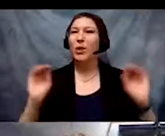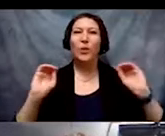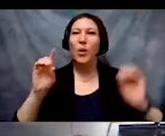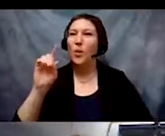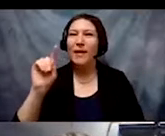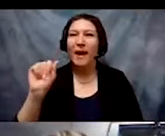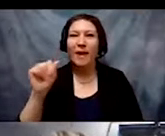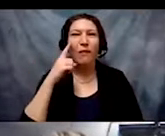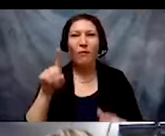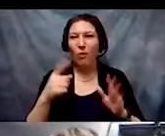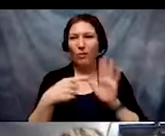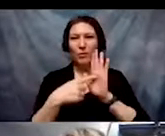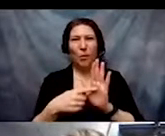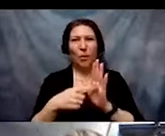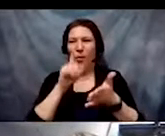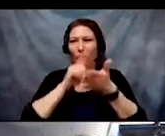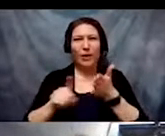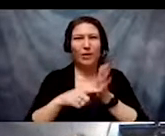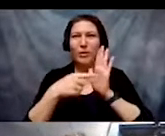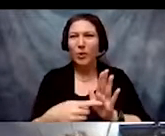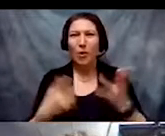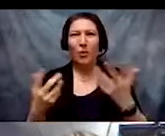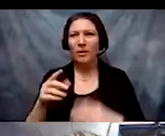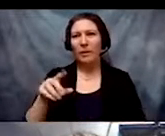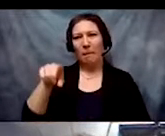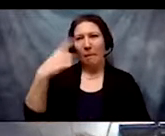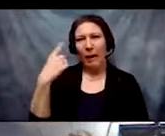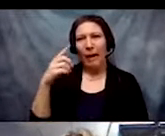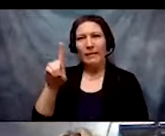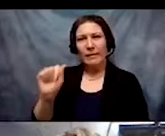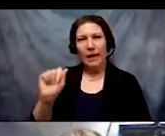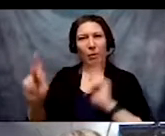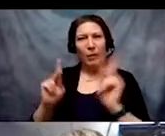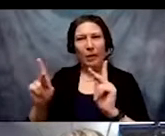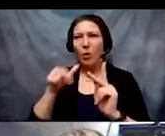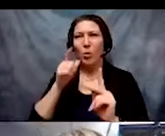comprehensive study yet about disabled Black people killed by police,